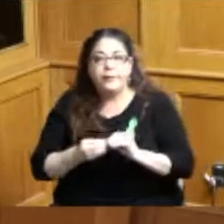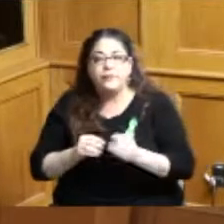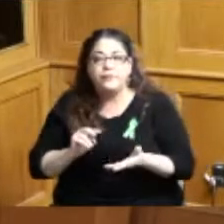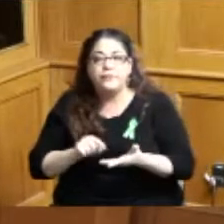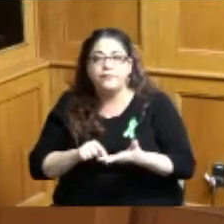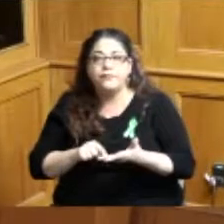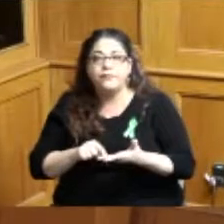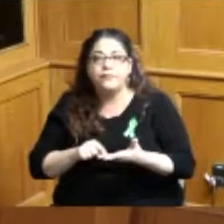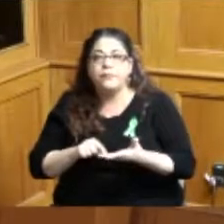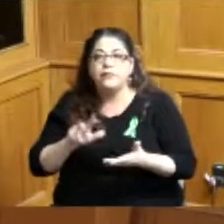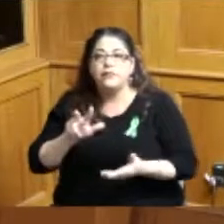36 million thirty cents